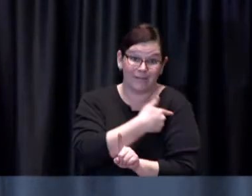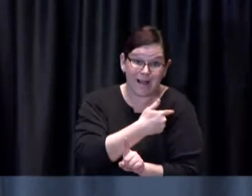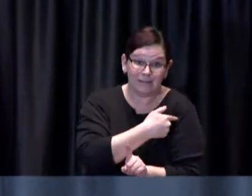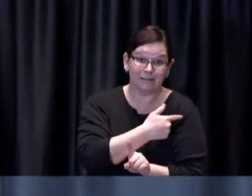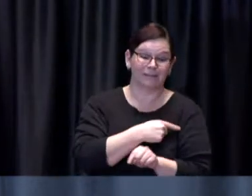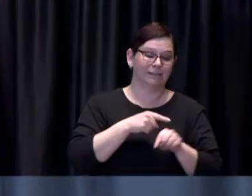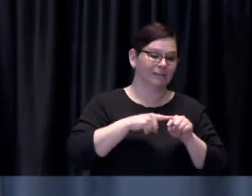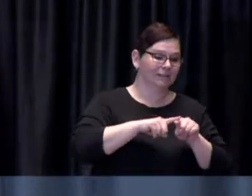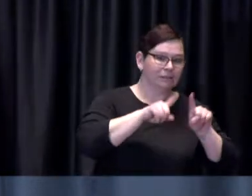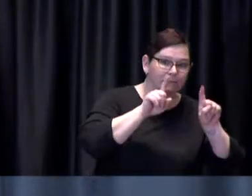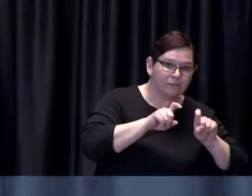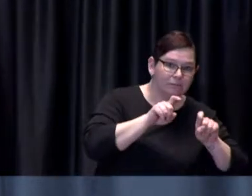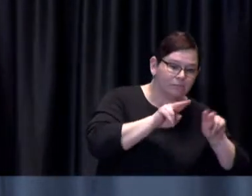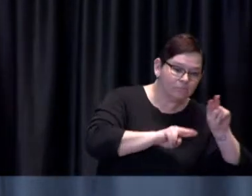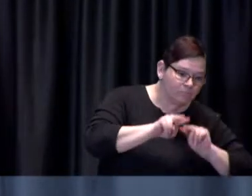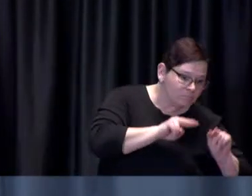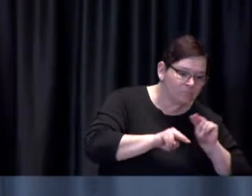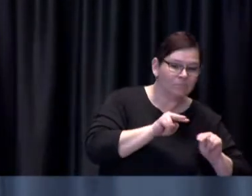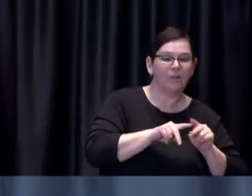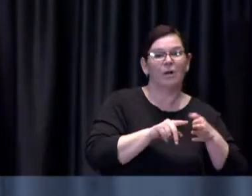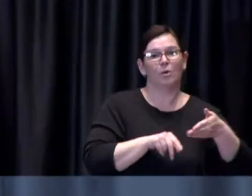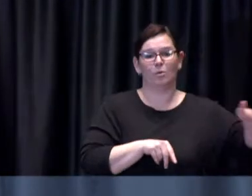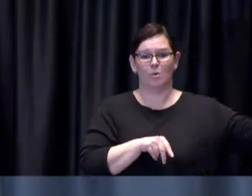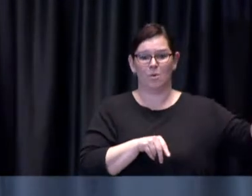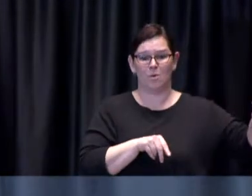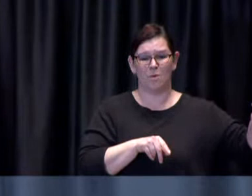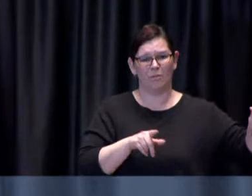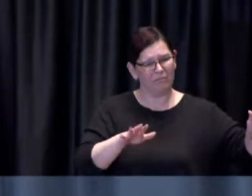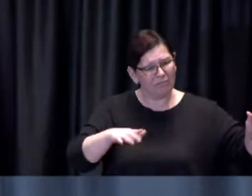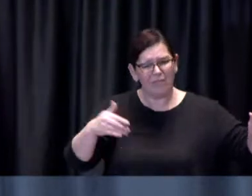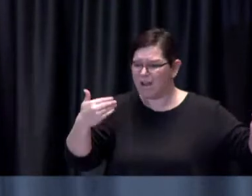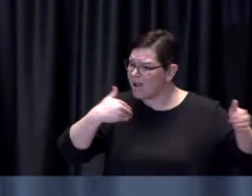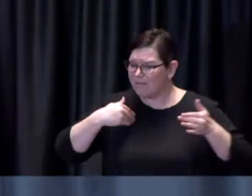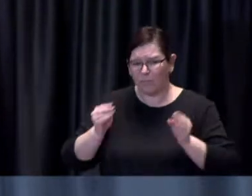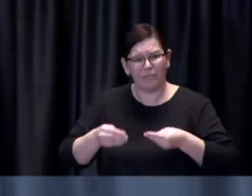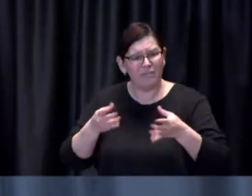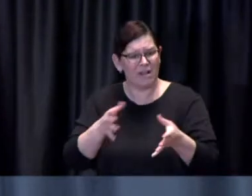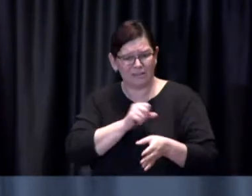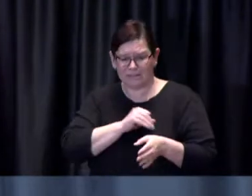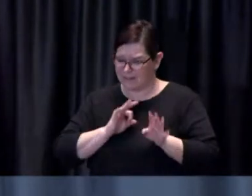per uh health care professionals who are with them the entire time as they move through the clinic